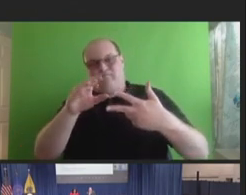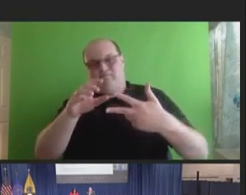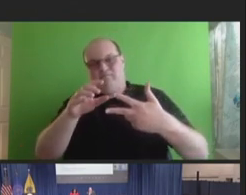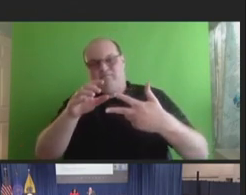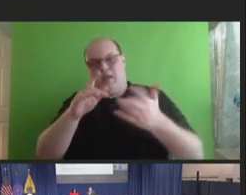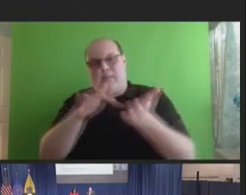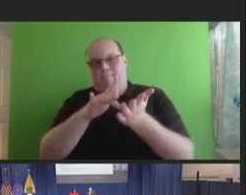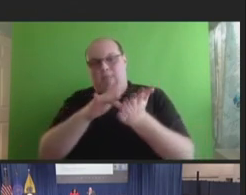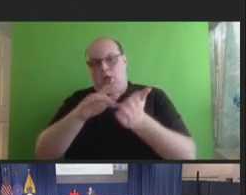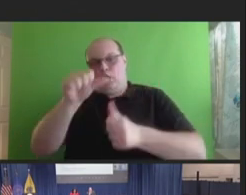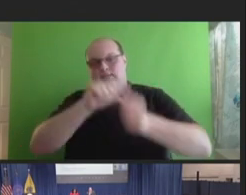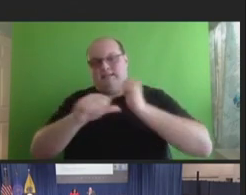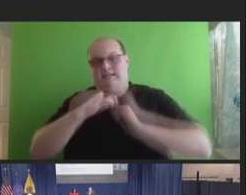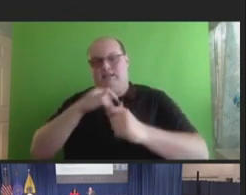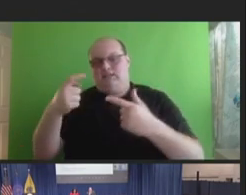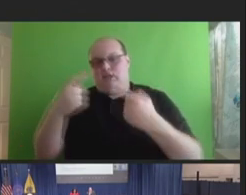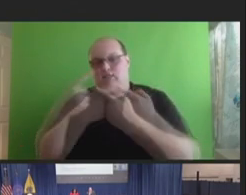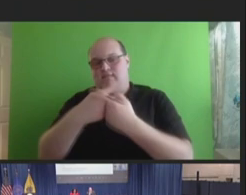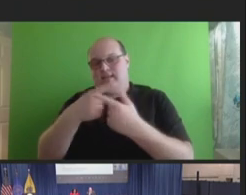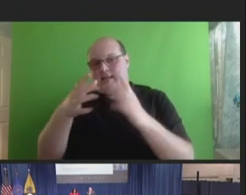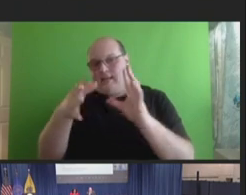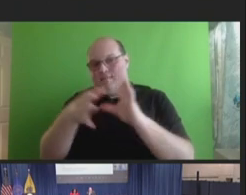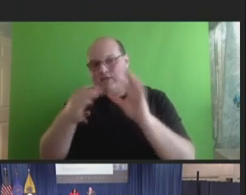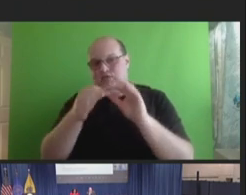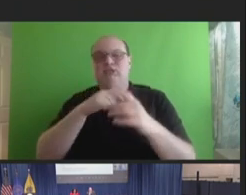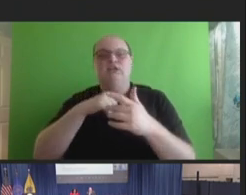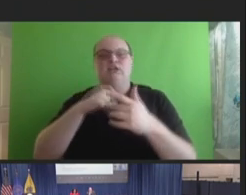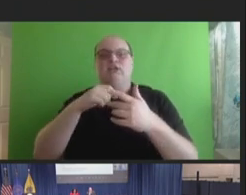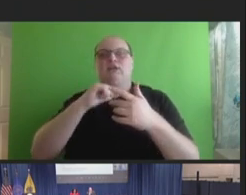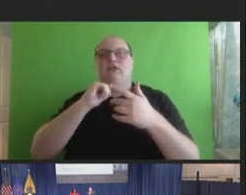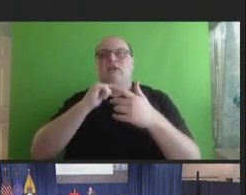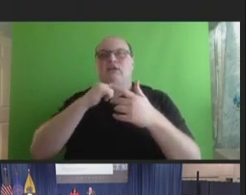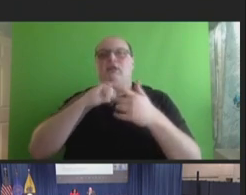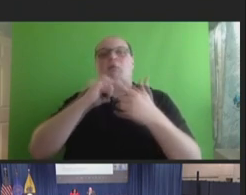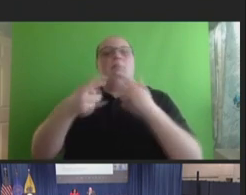thinking about. And I think, coming back to the comment I made previously, we need to